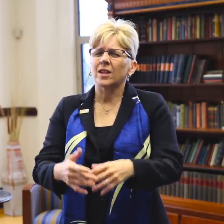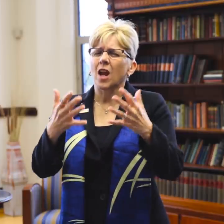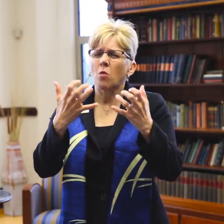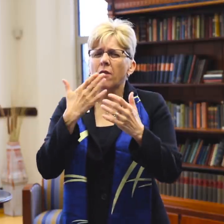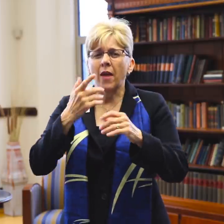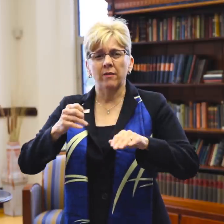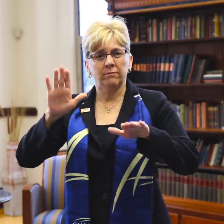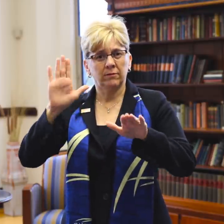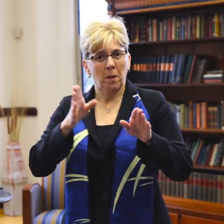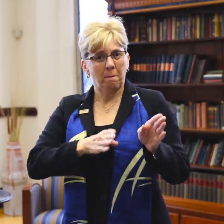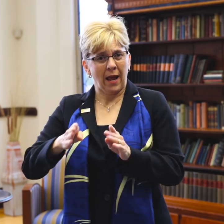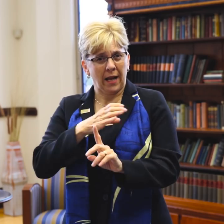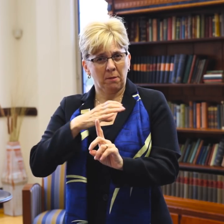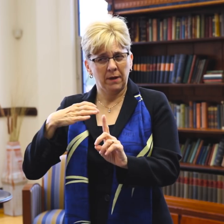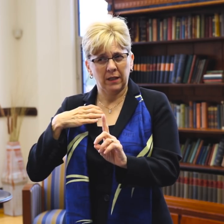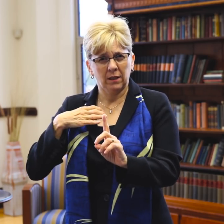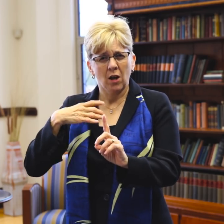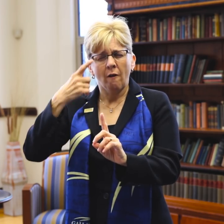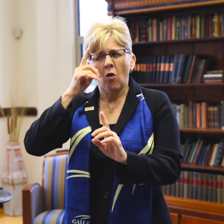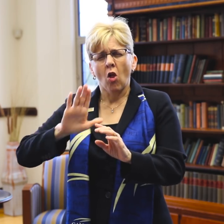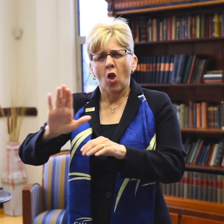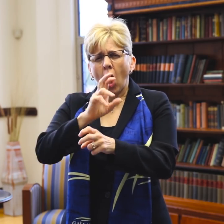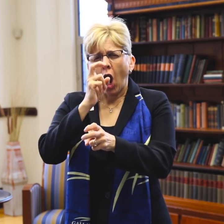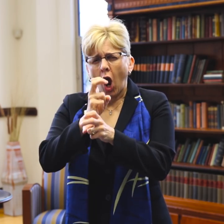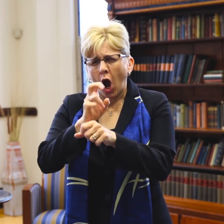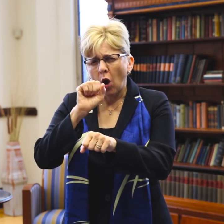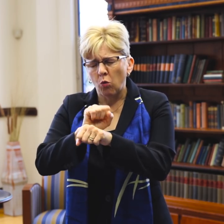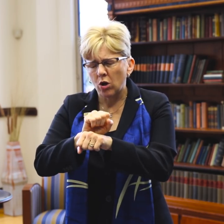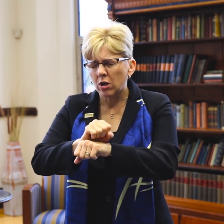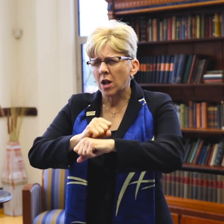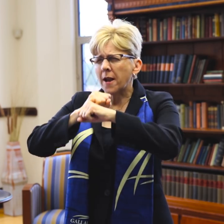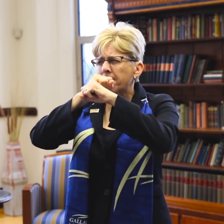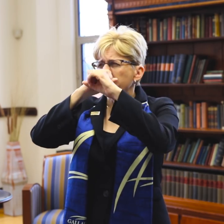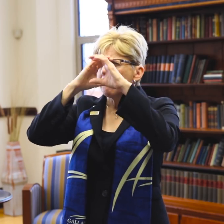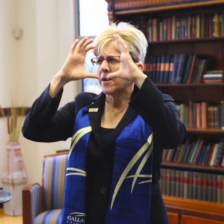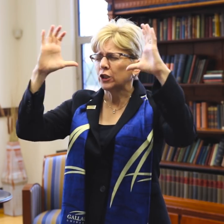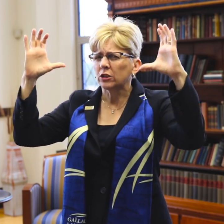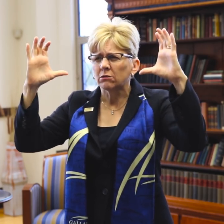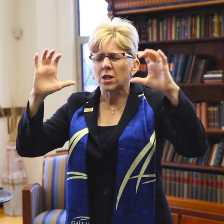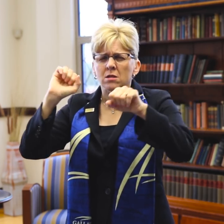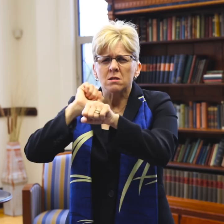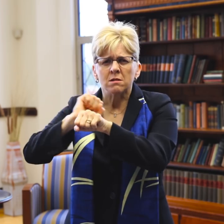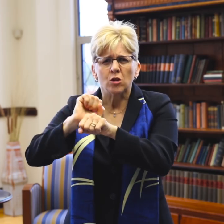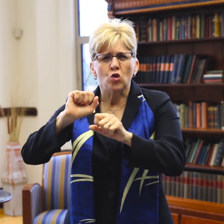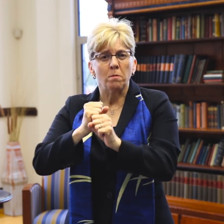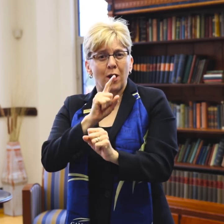Thank you to the Inauguration Planning Committee for all of your hard work and vision in putting together